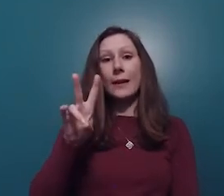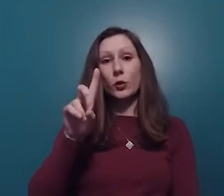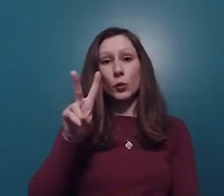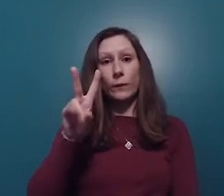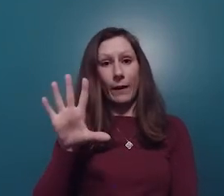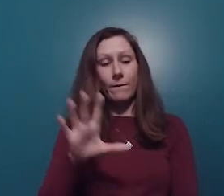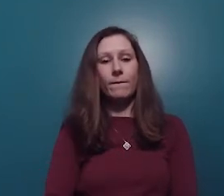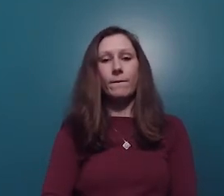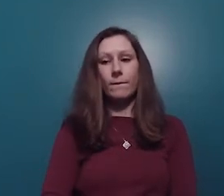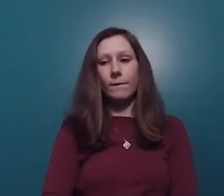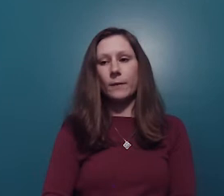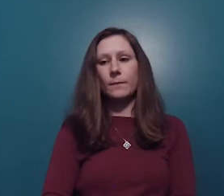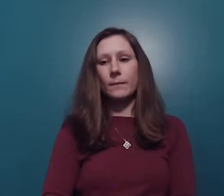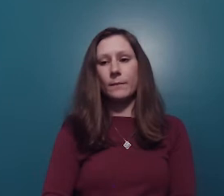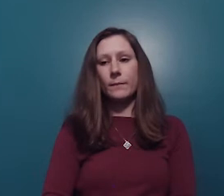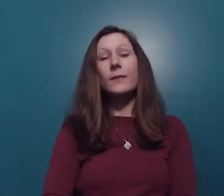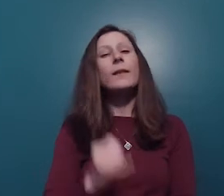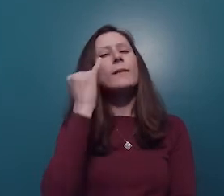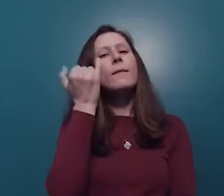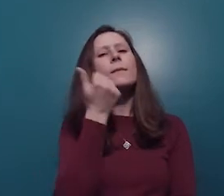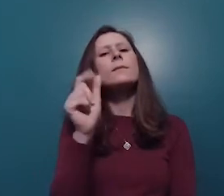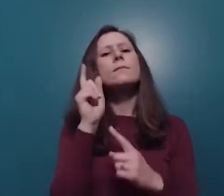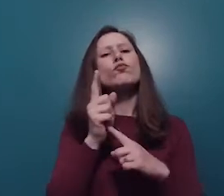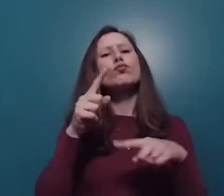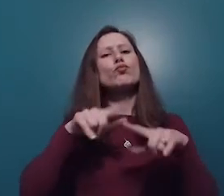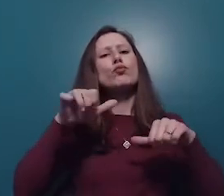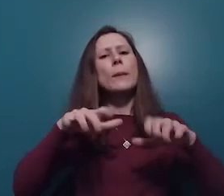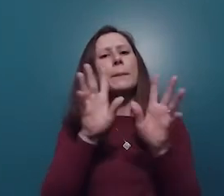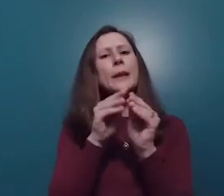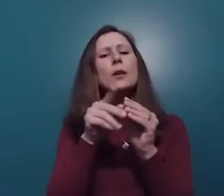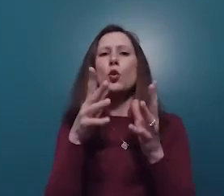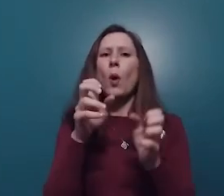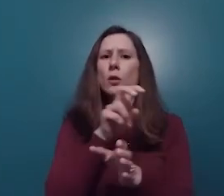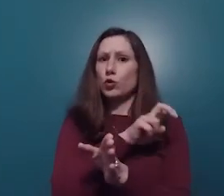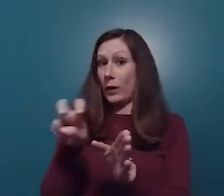If at any point during the meeting